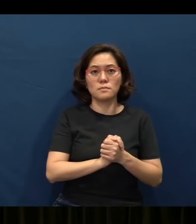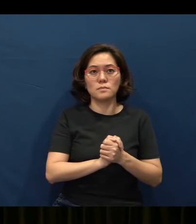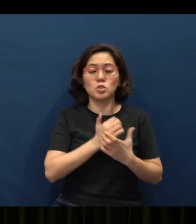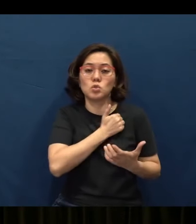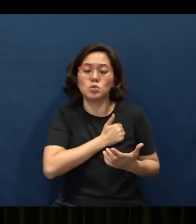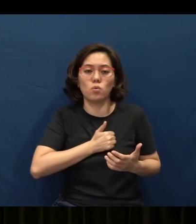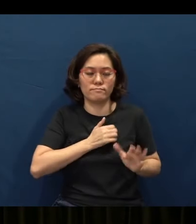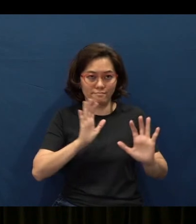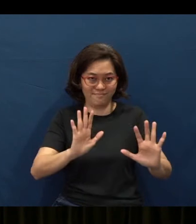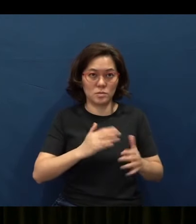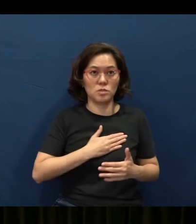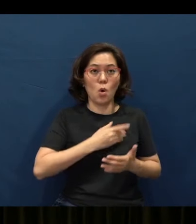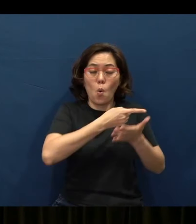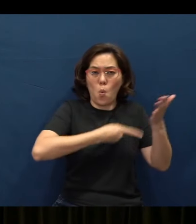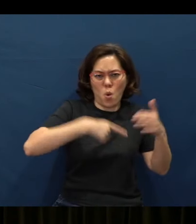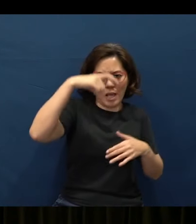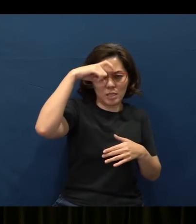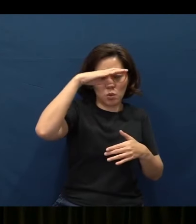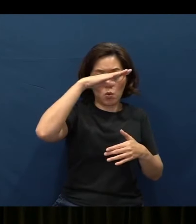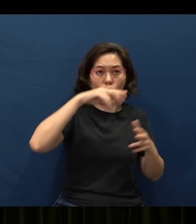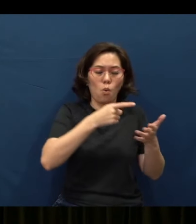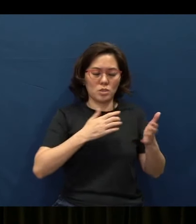What is wisdom? What (are) Proverbs - sorry.